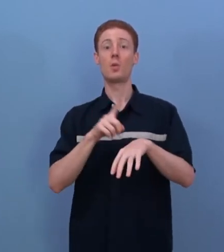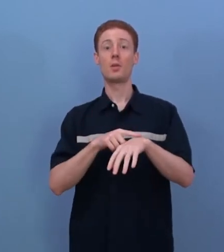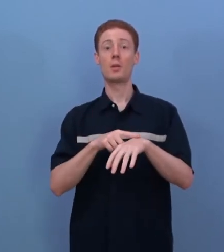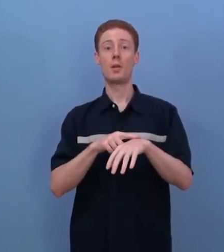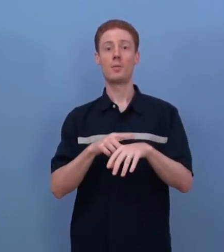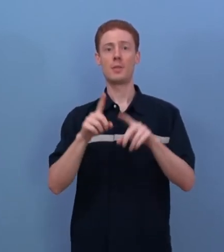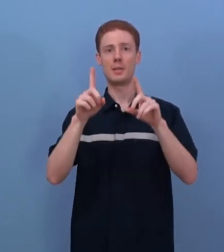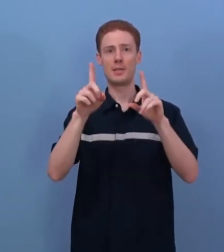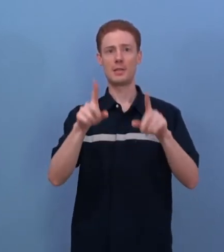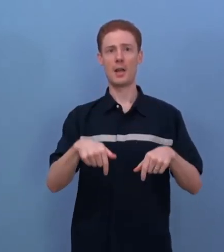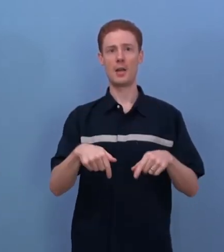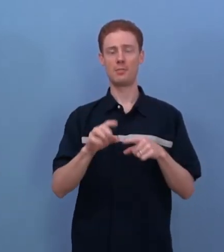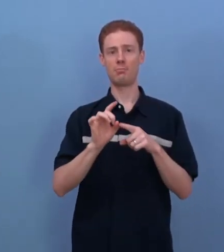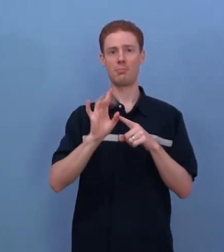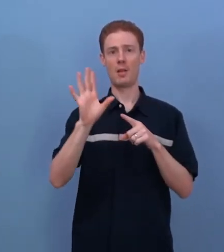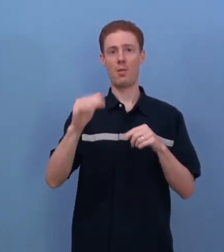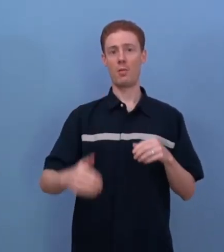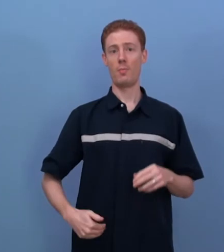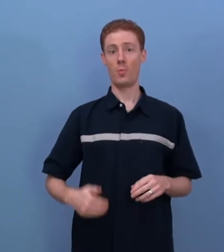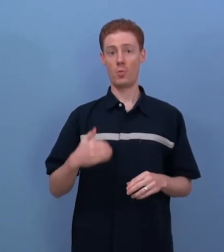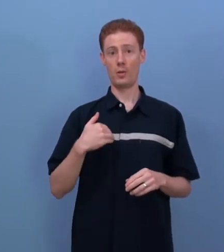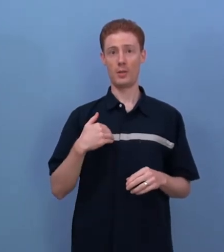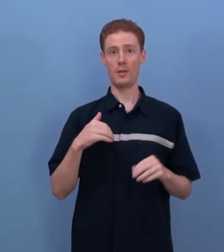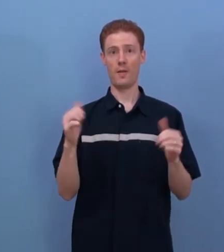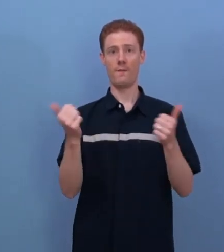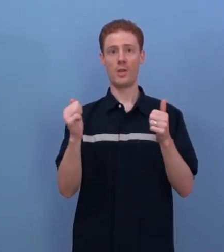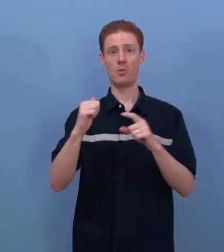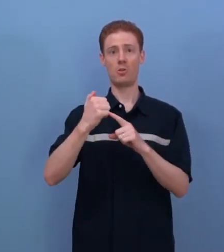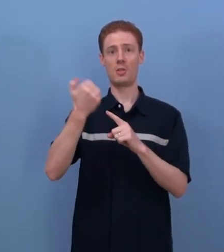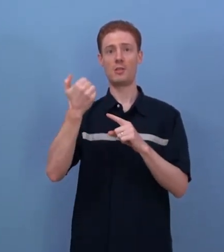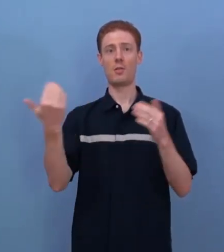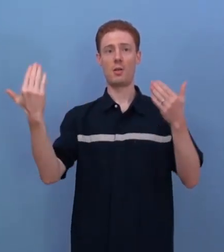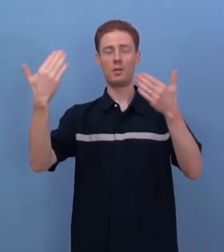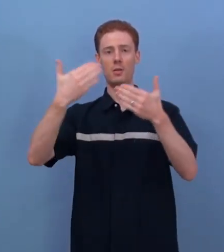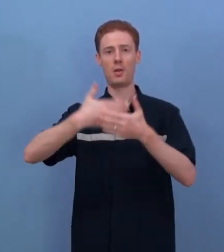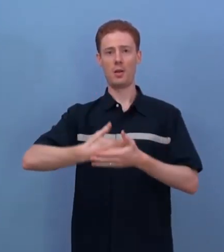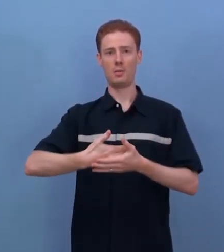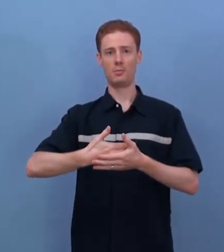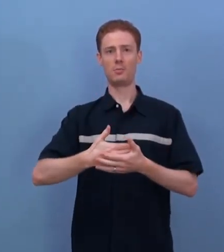It start 10 in the morning. Finishes 6 at night